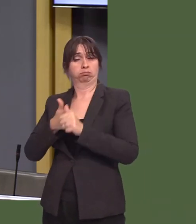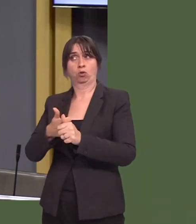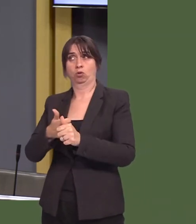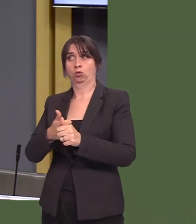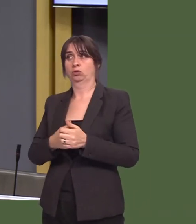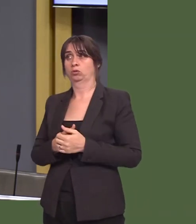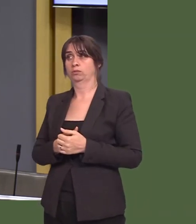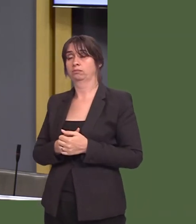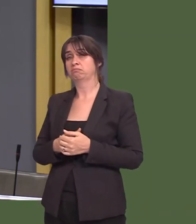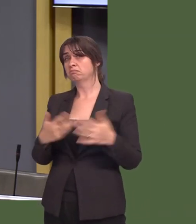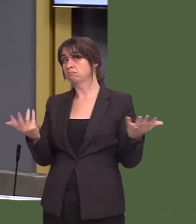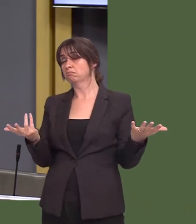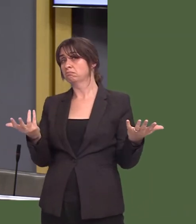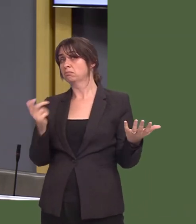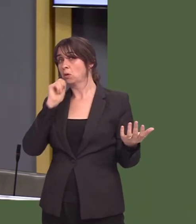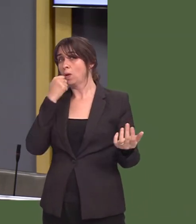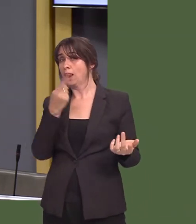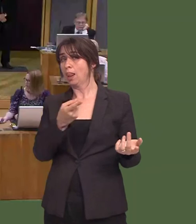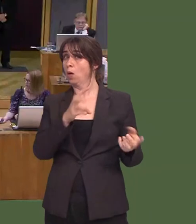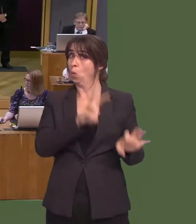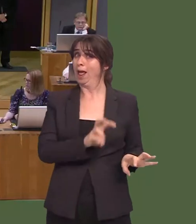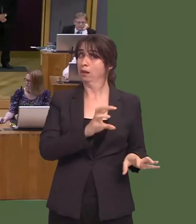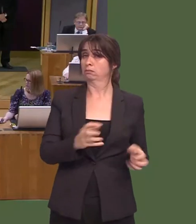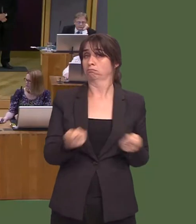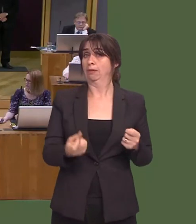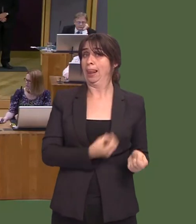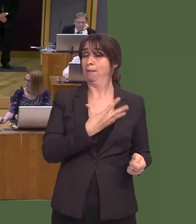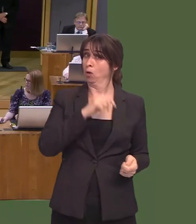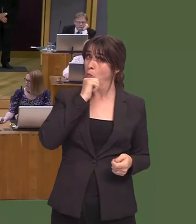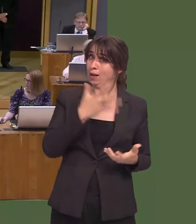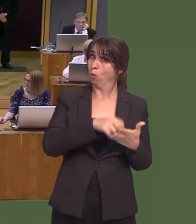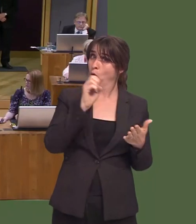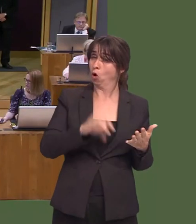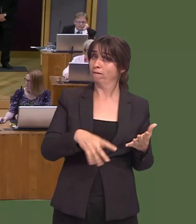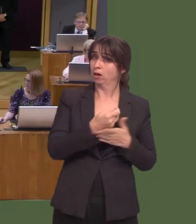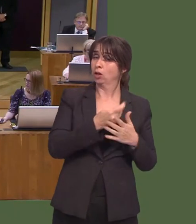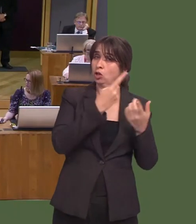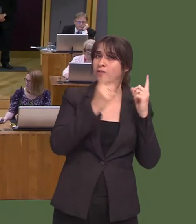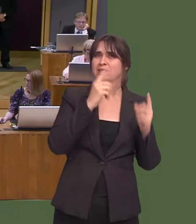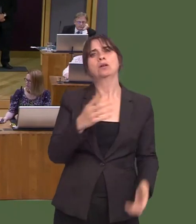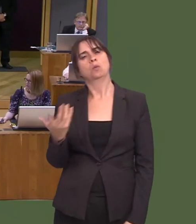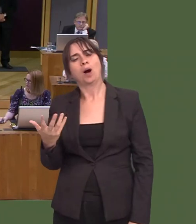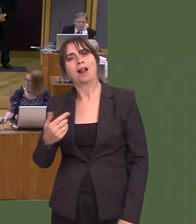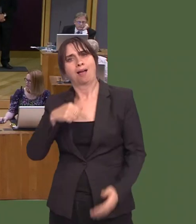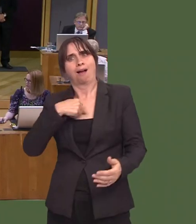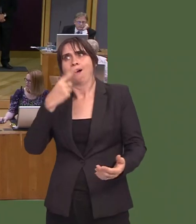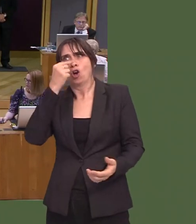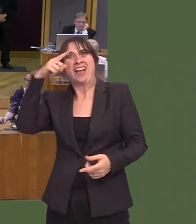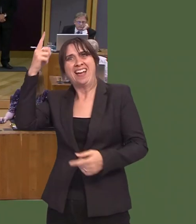Do you have any intention of implementing this in Wales? Carwyn Jones: Well, that was on the basis of a Labour Government being elected and providing us with the money to enable us to look at doing that.